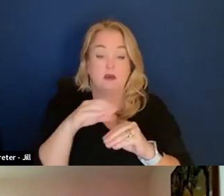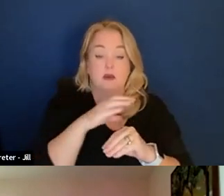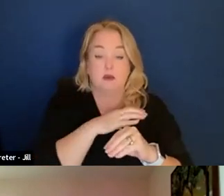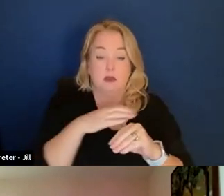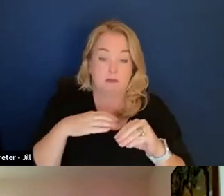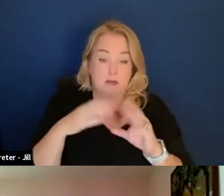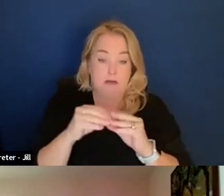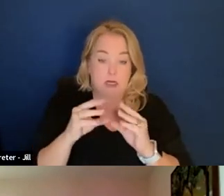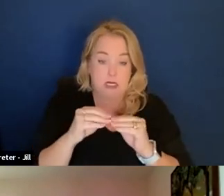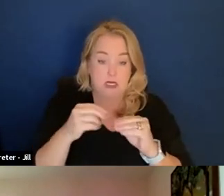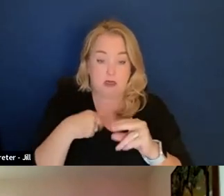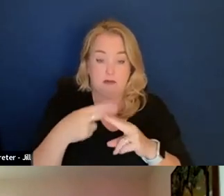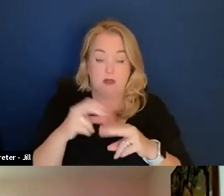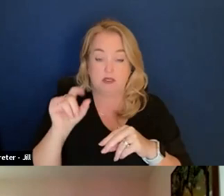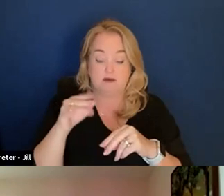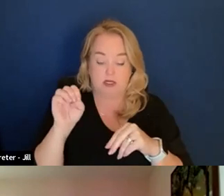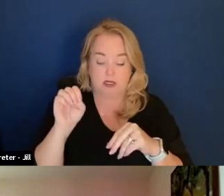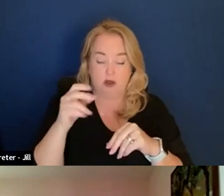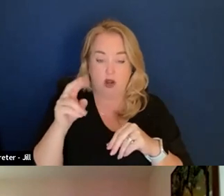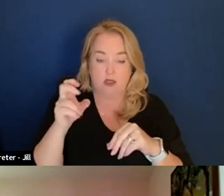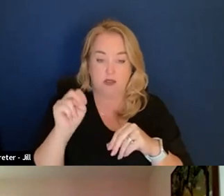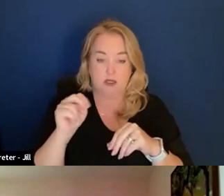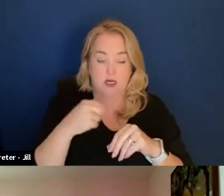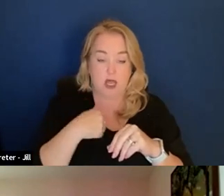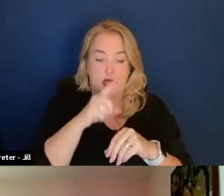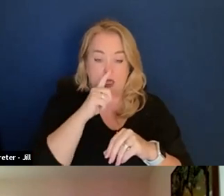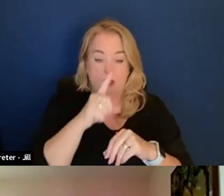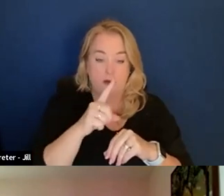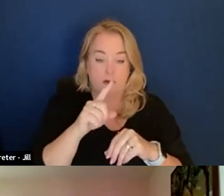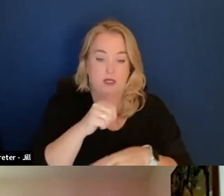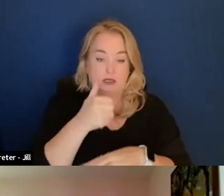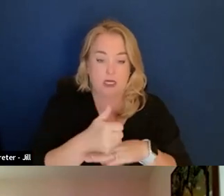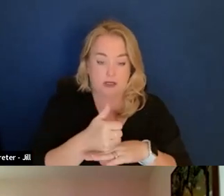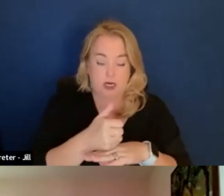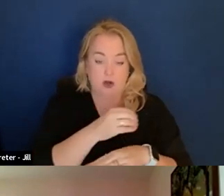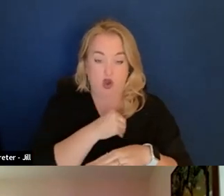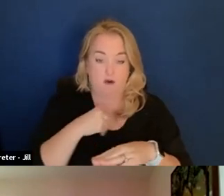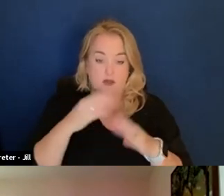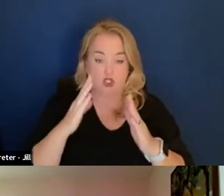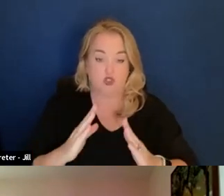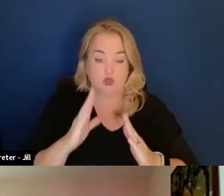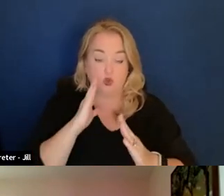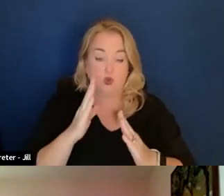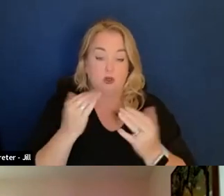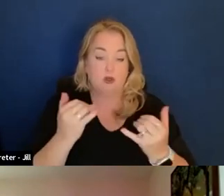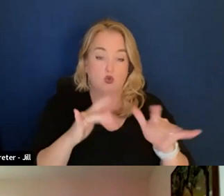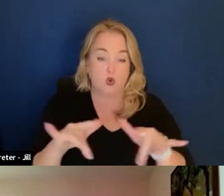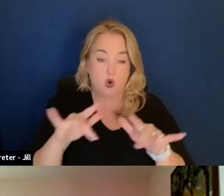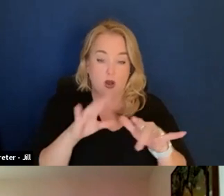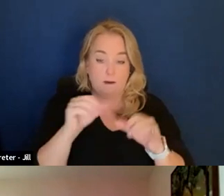I am Stephanie Hardison, and I am the deputy designated officer. Today's event is being recorded and will be posted to our website